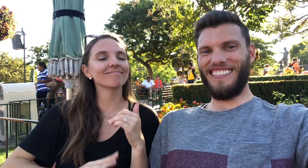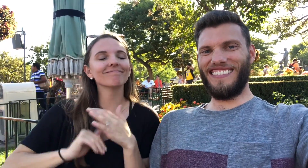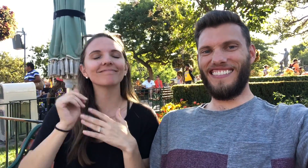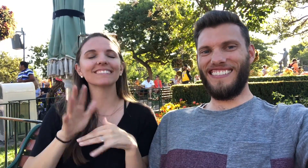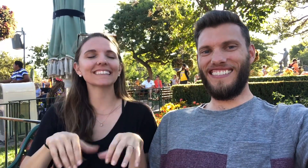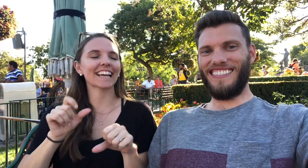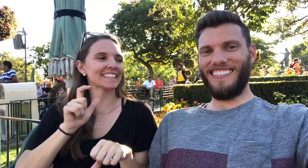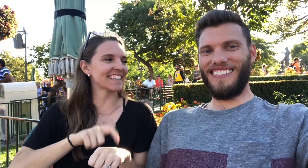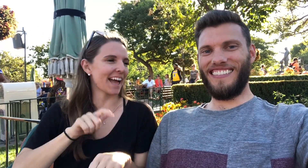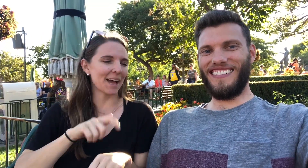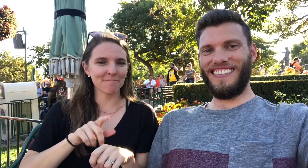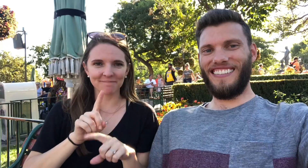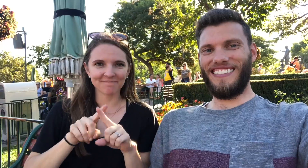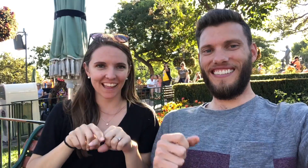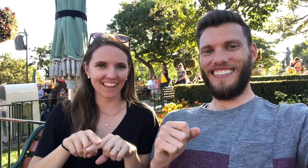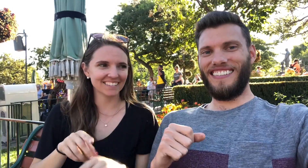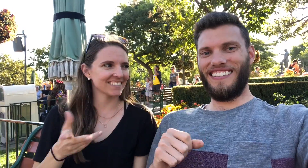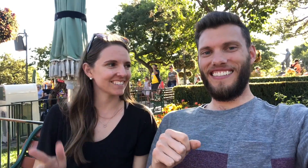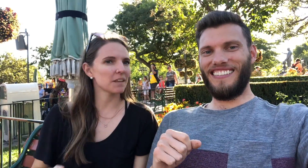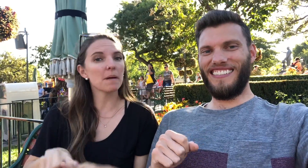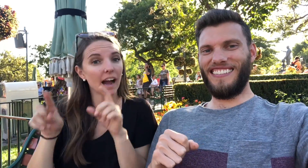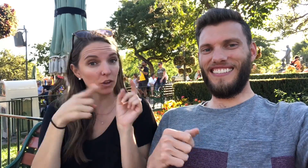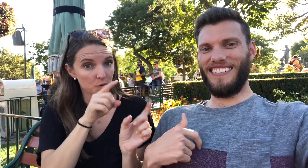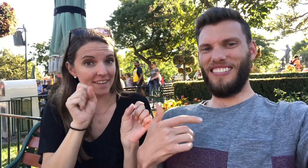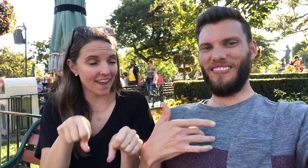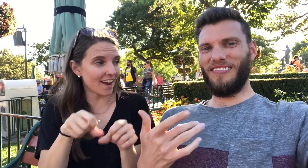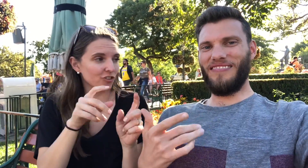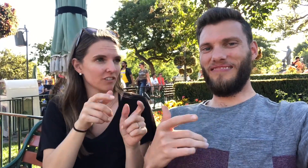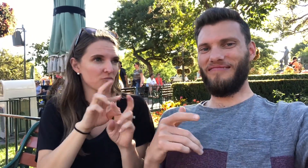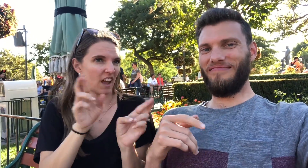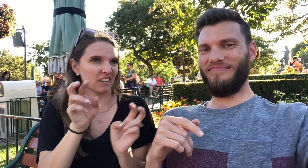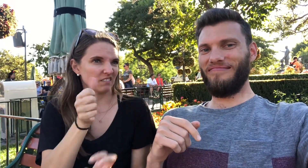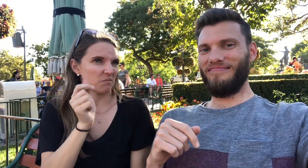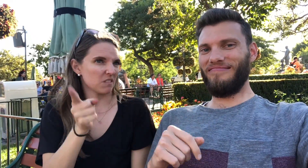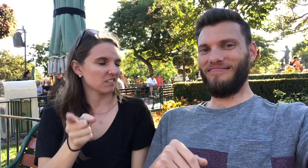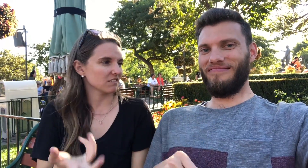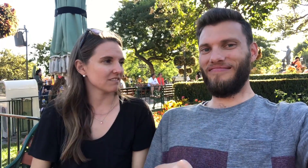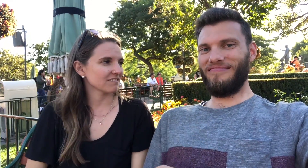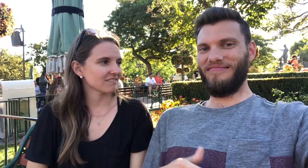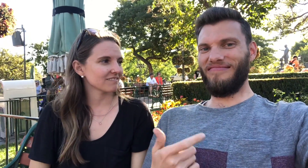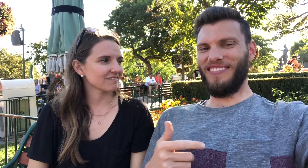And take your sweet time. But you can get ready in 10 minutes.